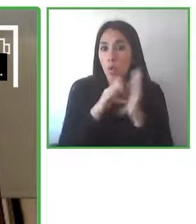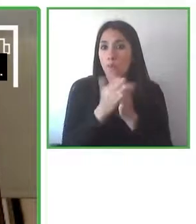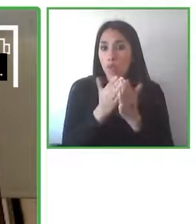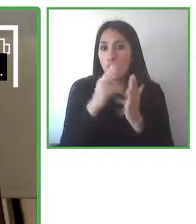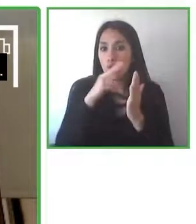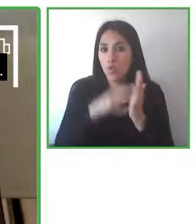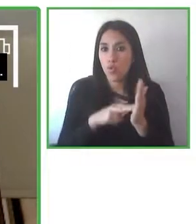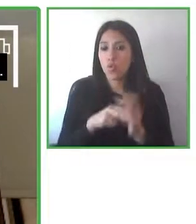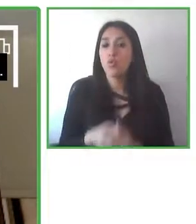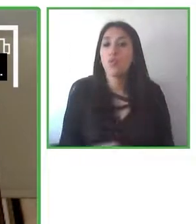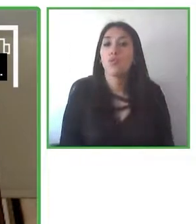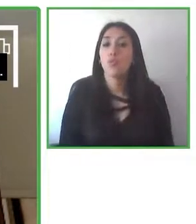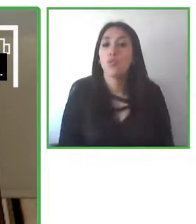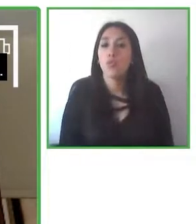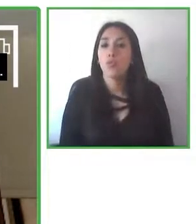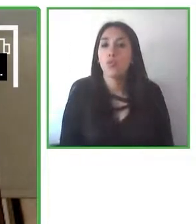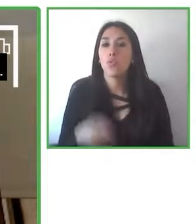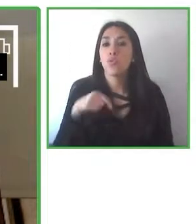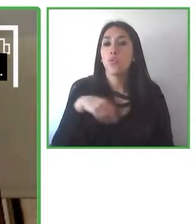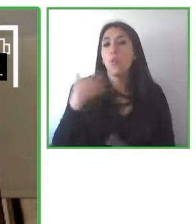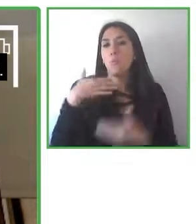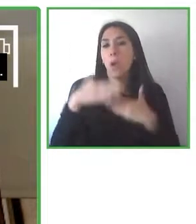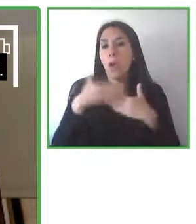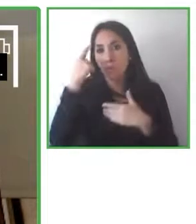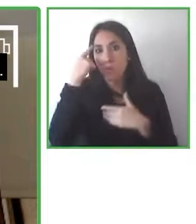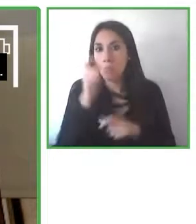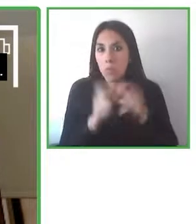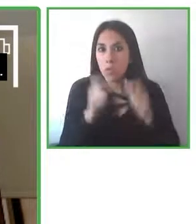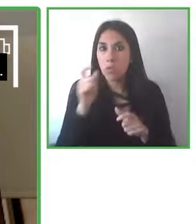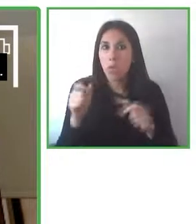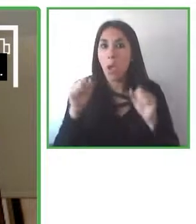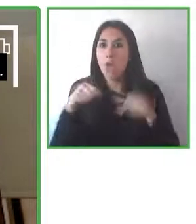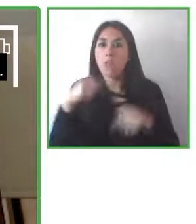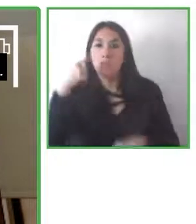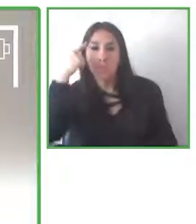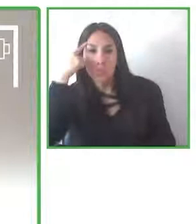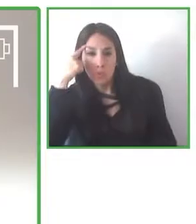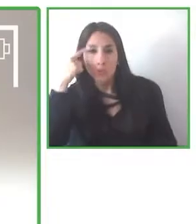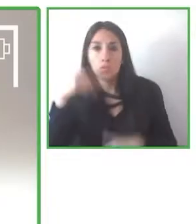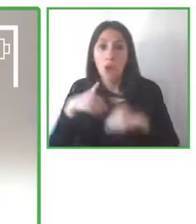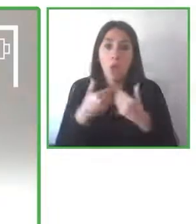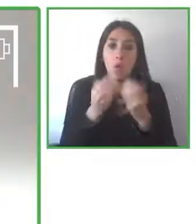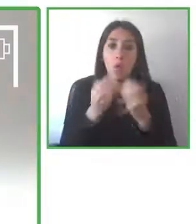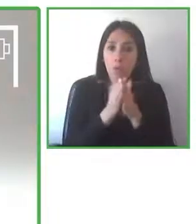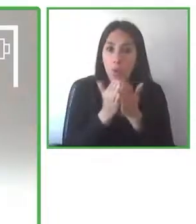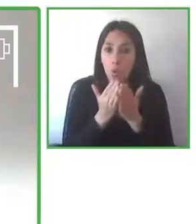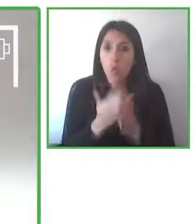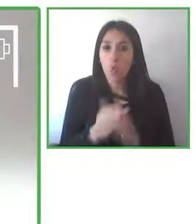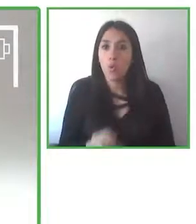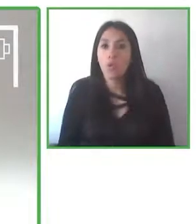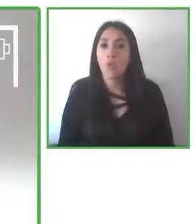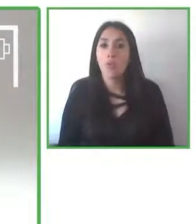needed to transform into easy reading materials so that more people would be able to understand